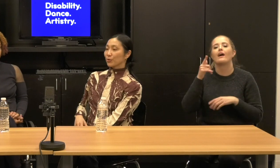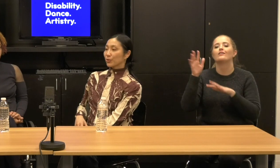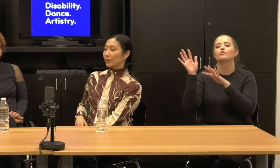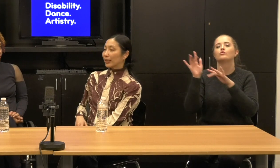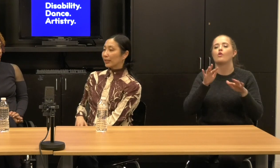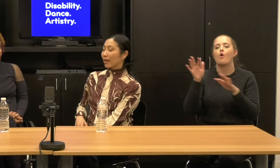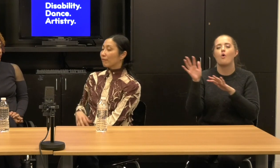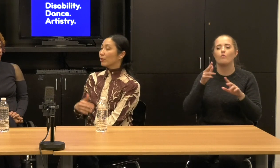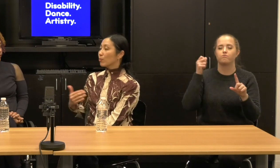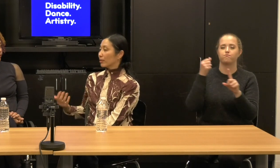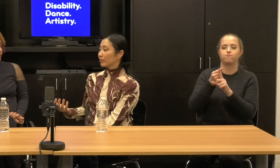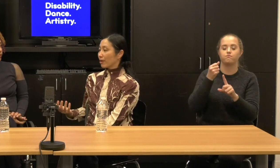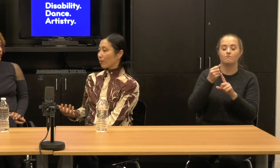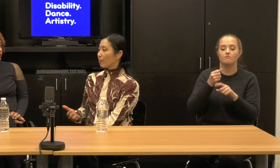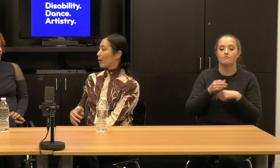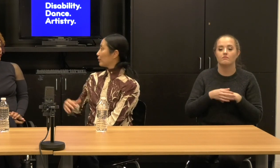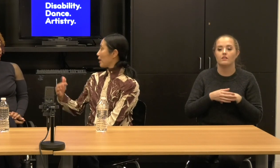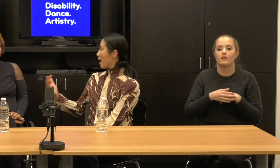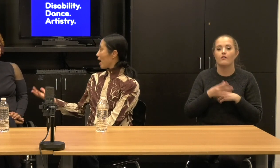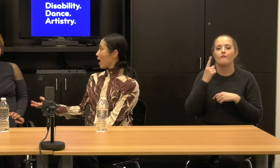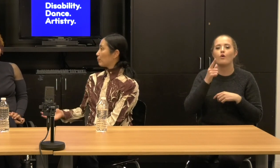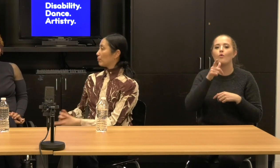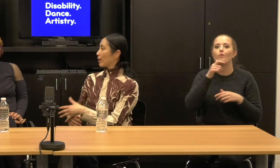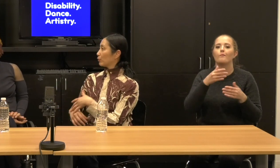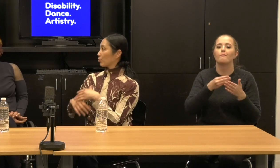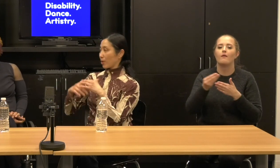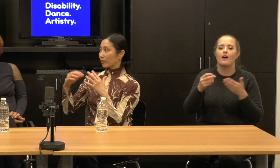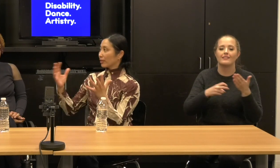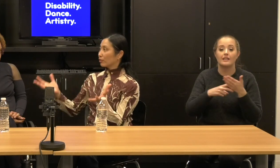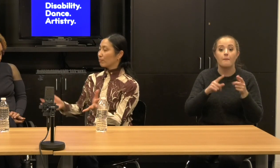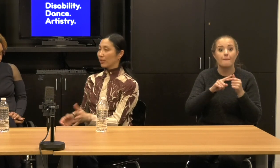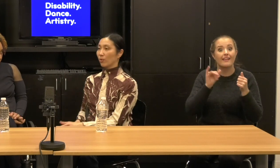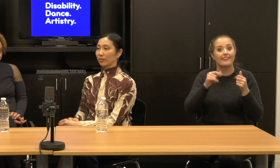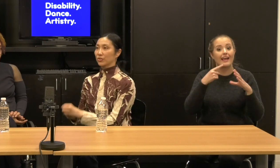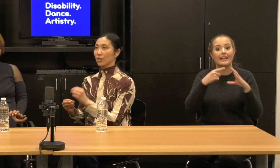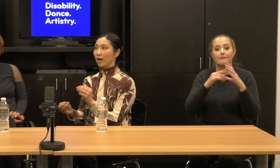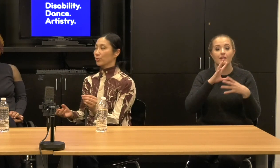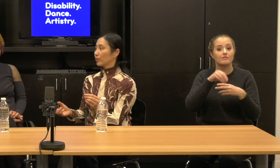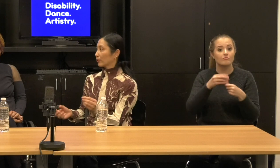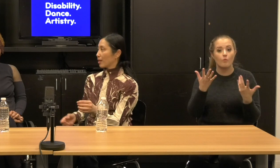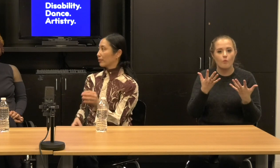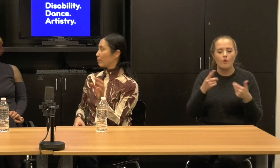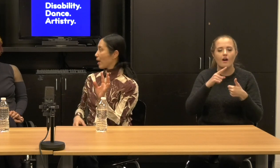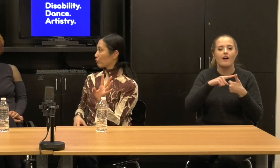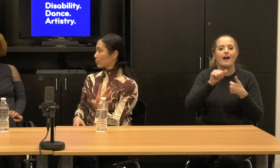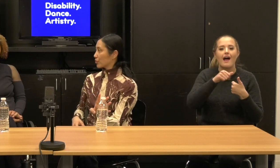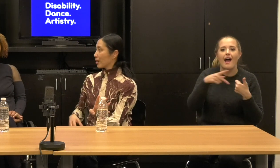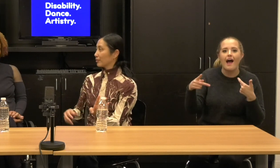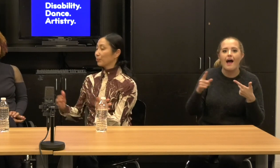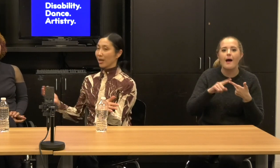They're also letting everyone know about the APP, about were they going to be, what the signs would have, like the bathroom sign.